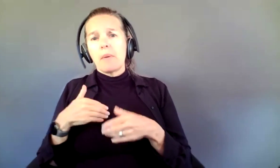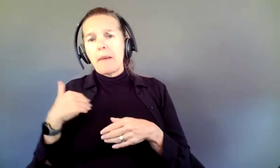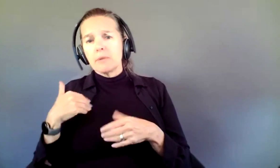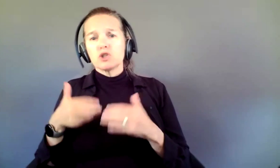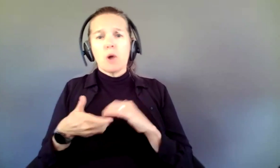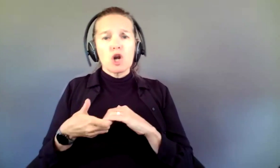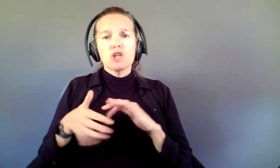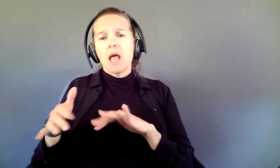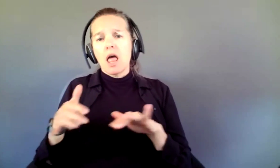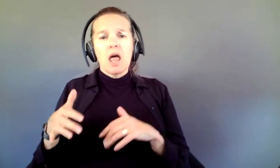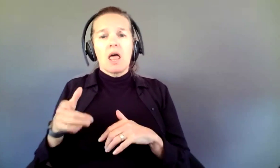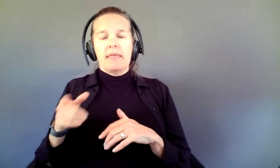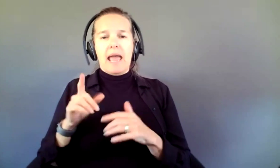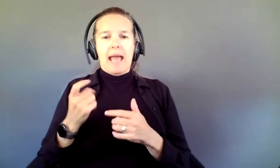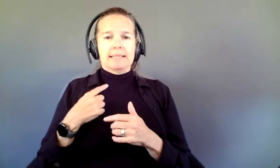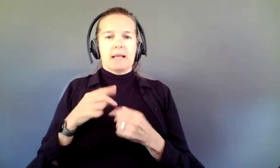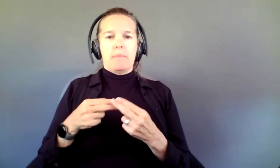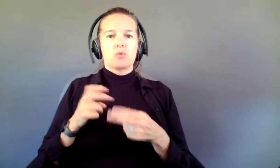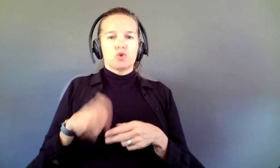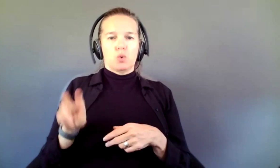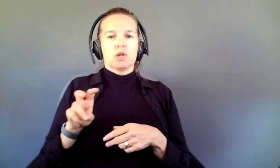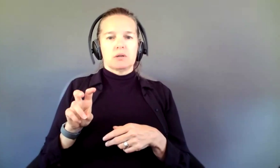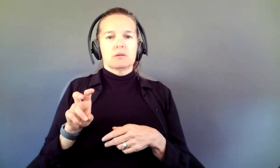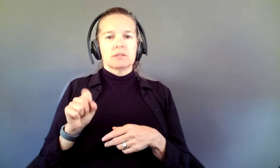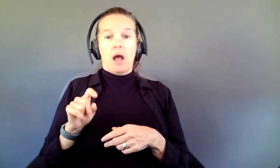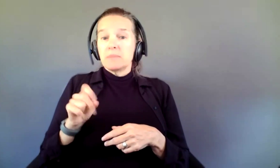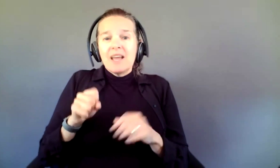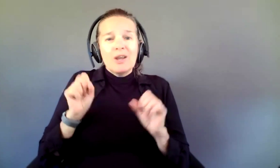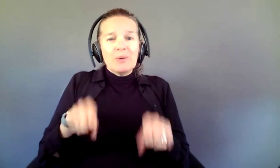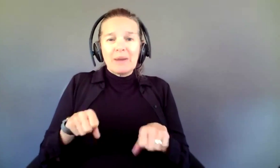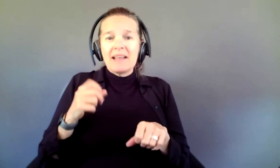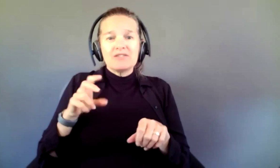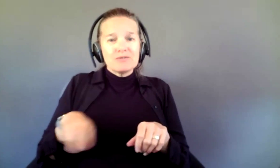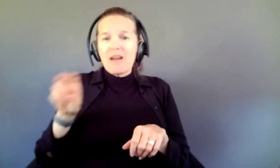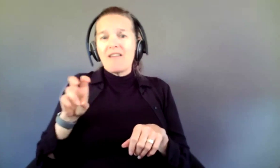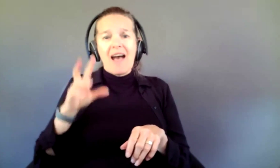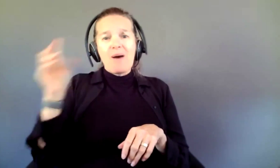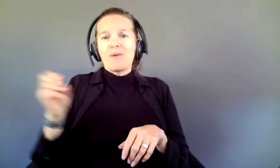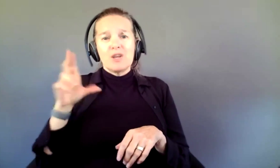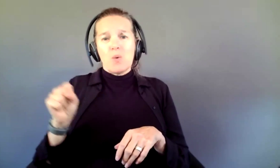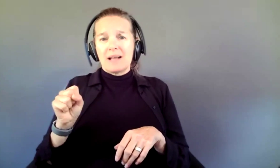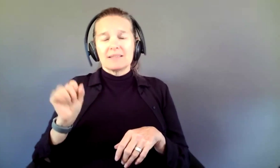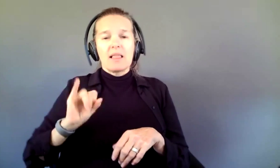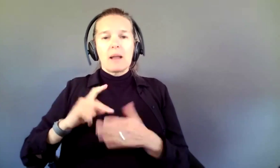tour stops. The project can tour outside the U.S. Again, pointing to our project Yankee Bayesian,